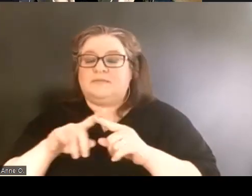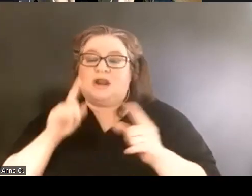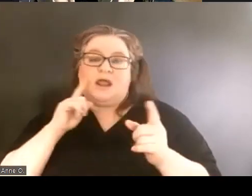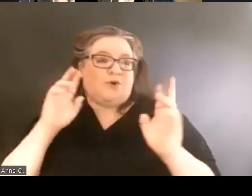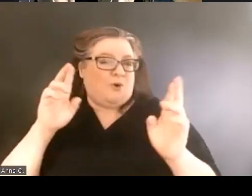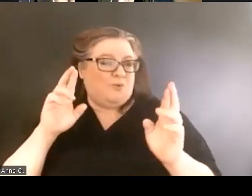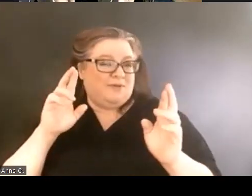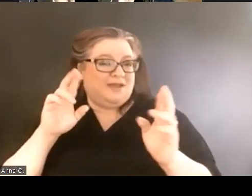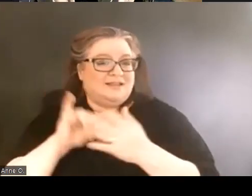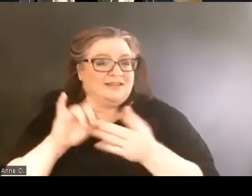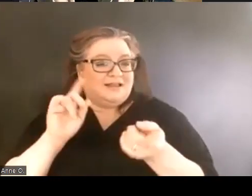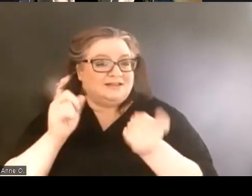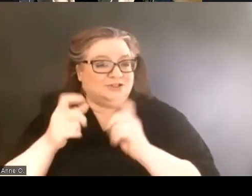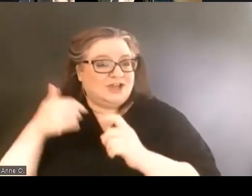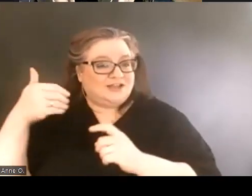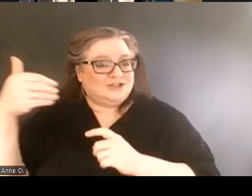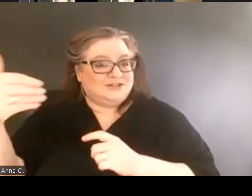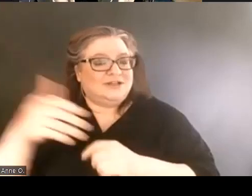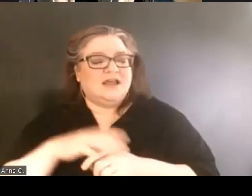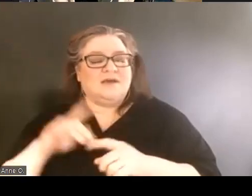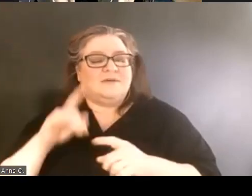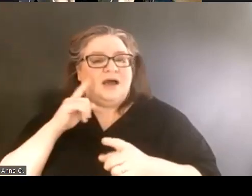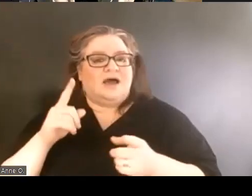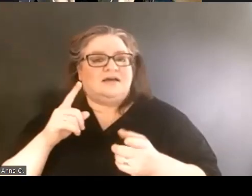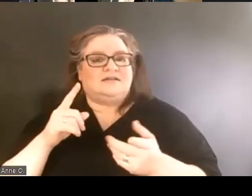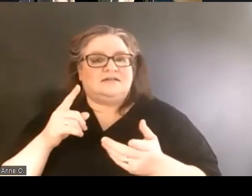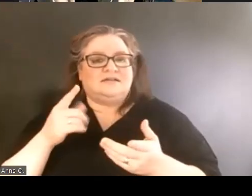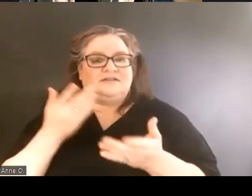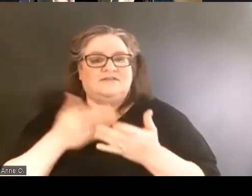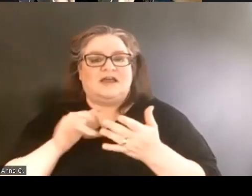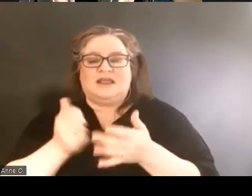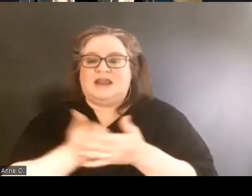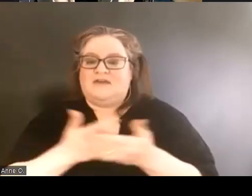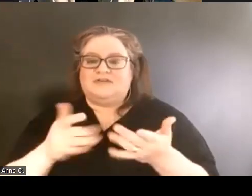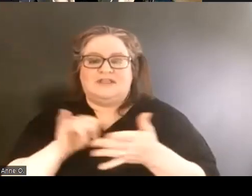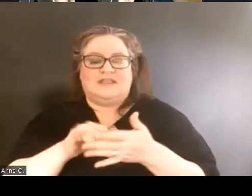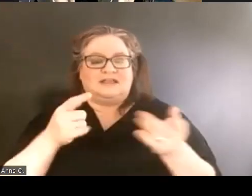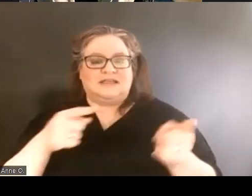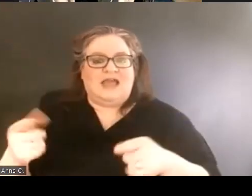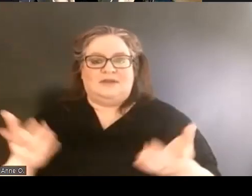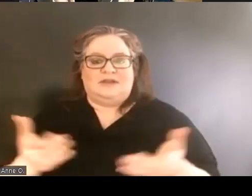But it is a fact that everything that has happened here is because of activism